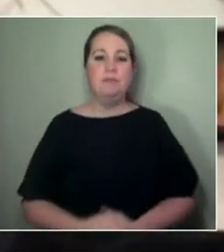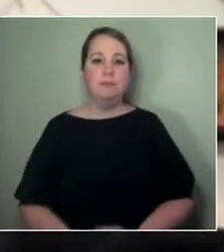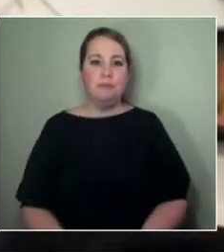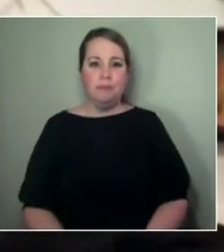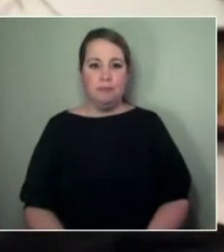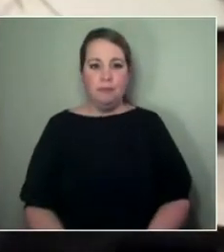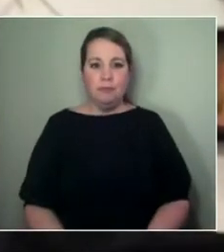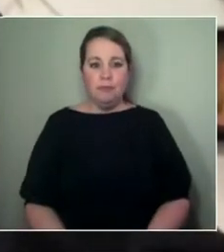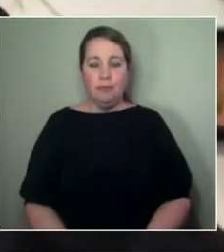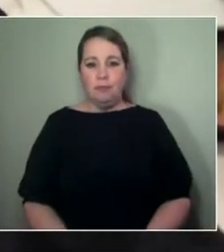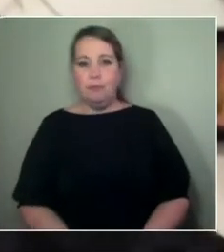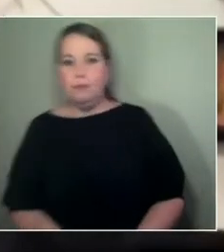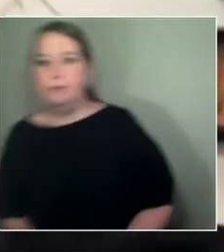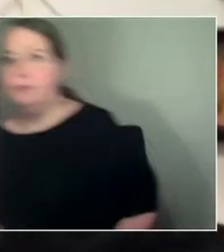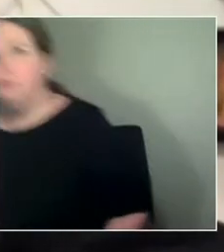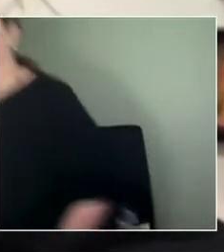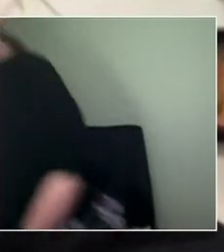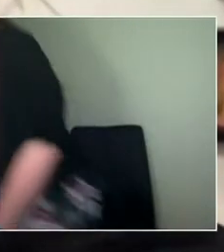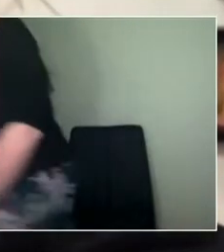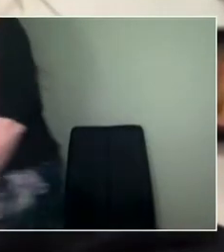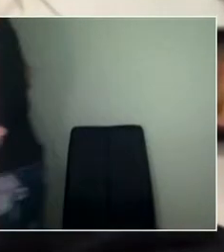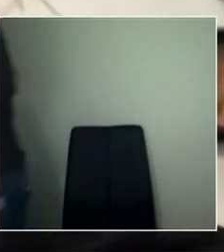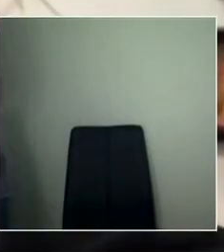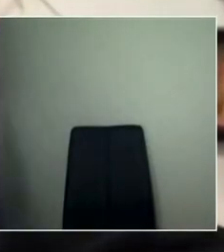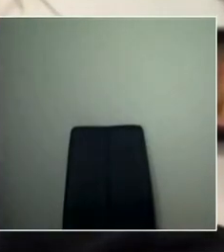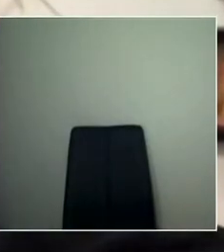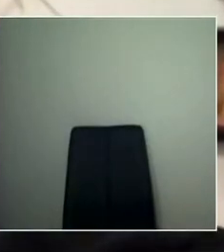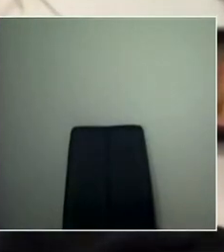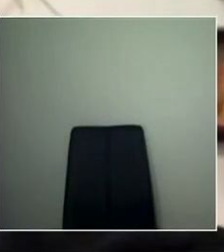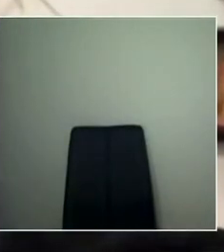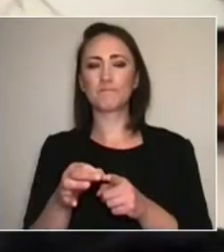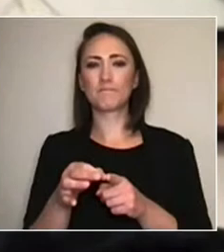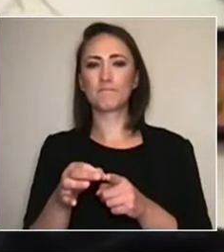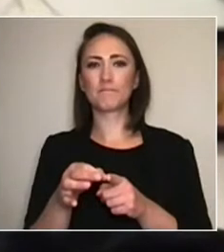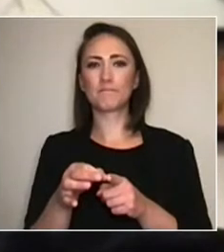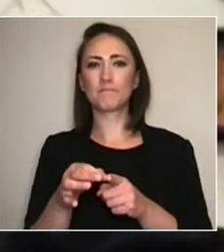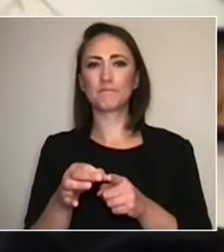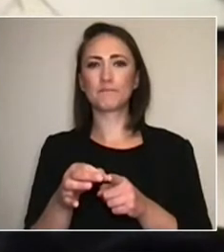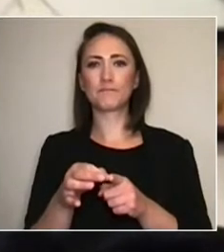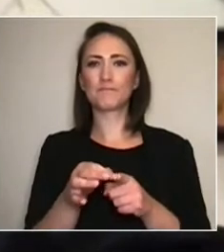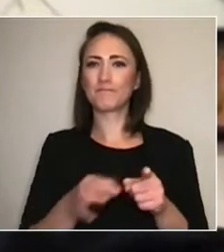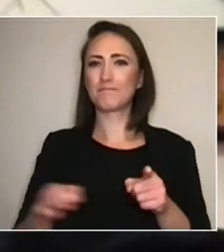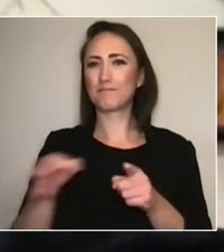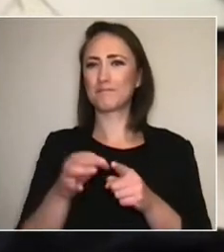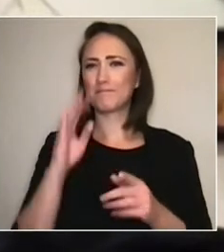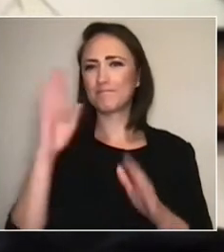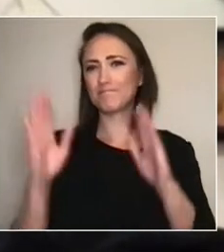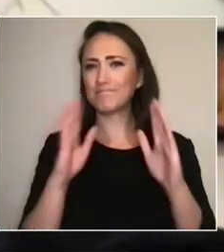My name is Jessica. I have long brown hair that is barely being contained